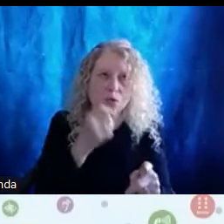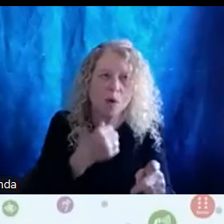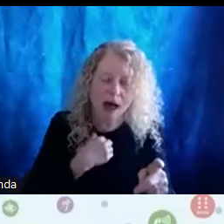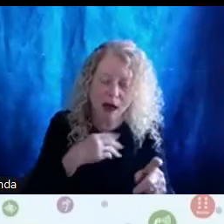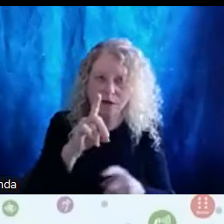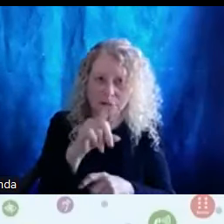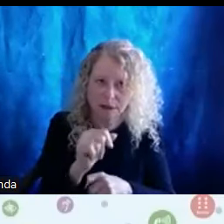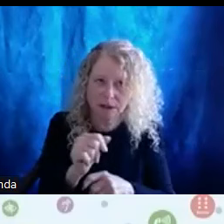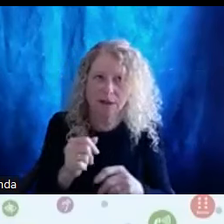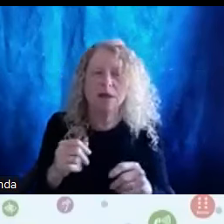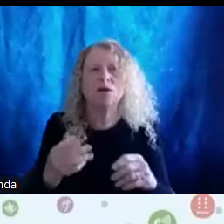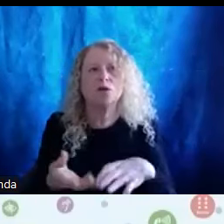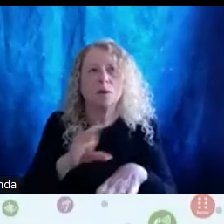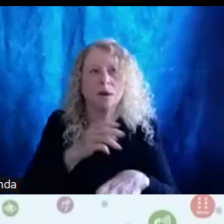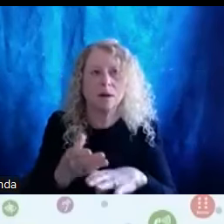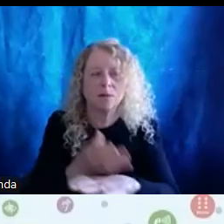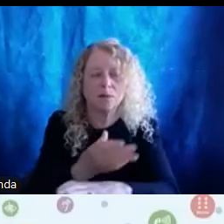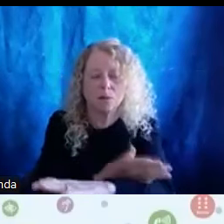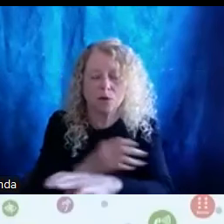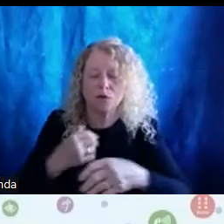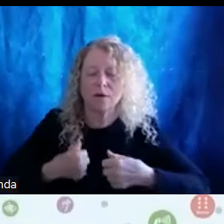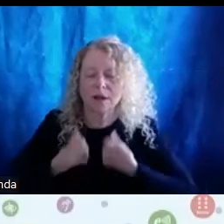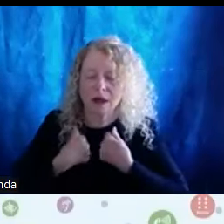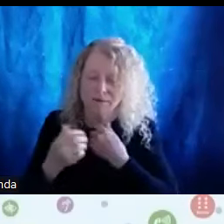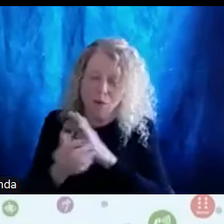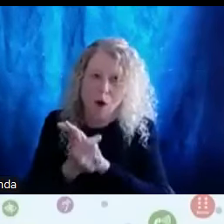Wellness and recreation therapy.